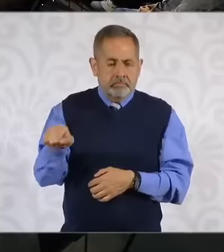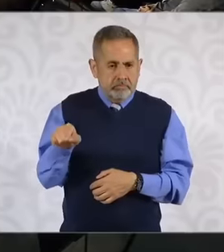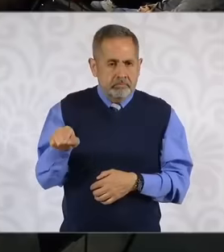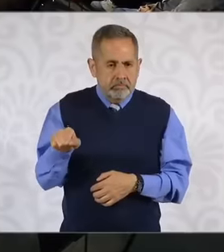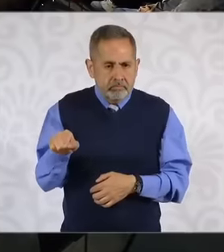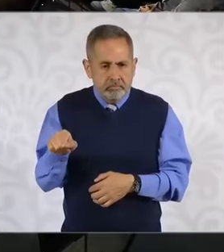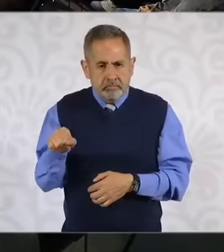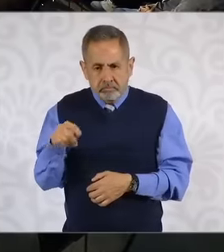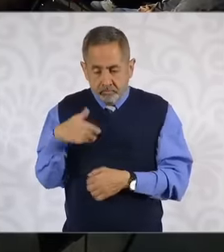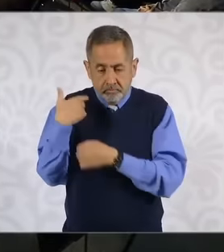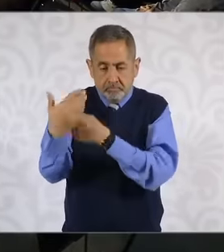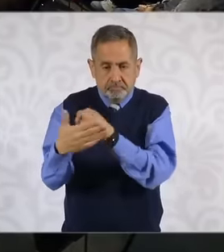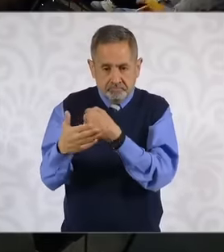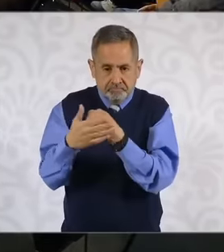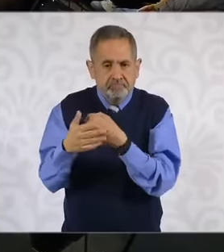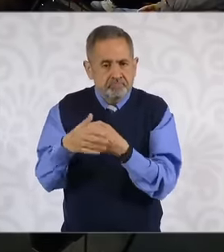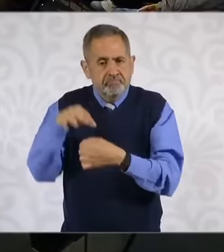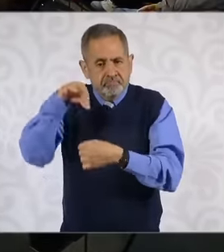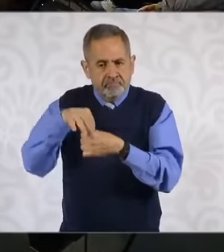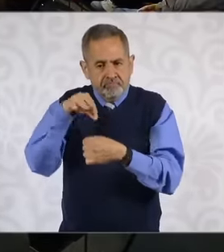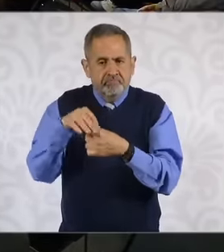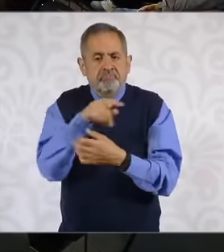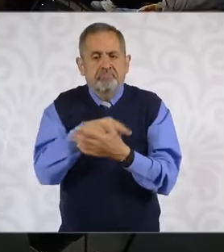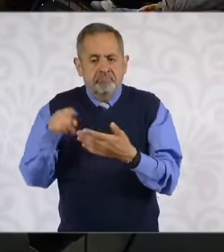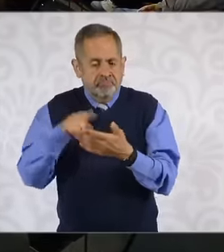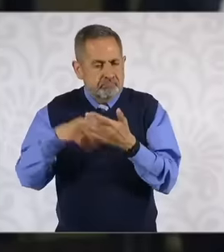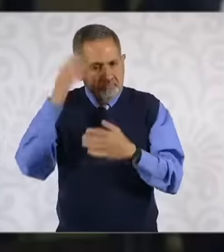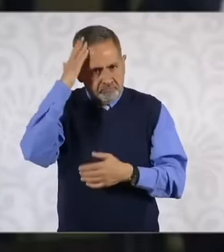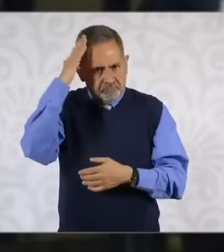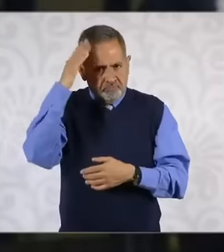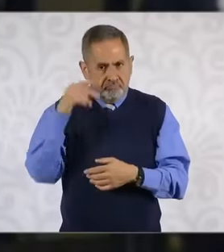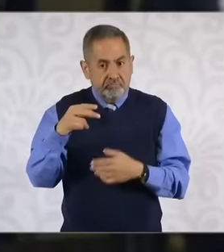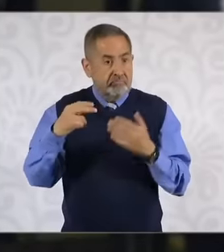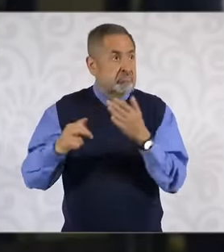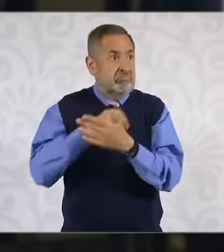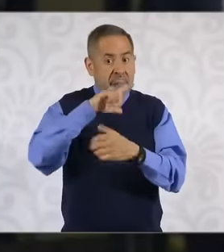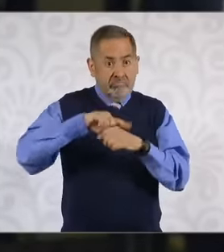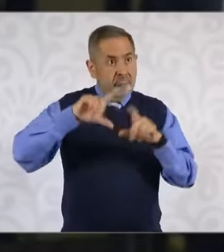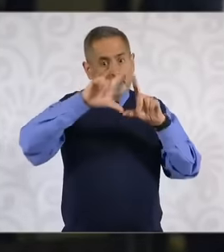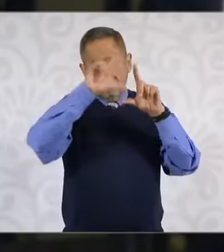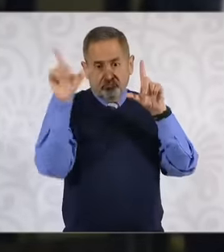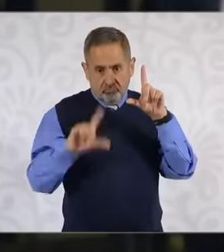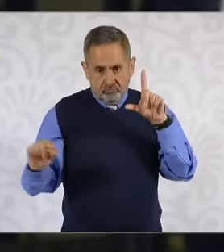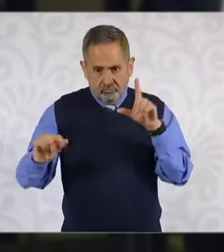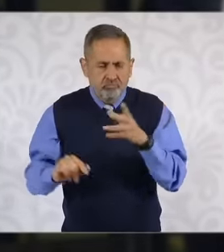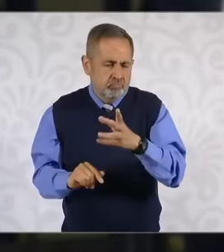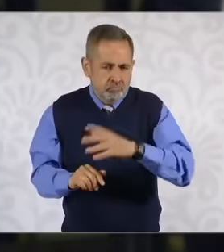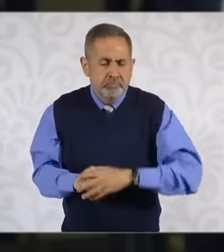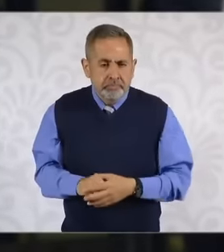election door to elect their leader at the national level they are having some